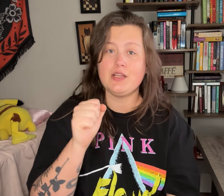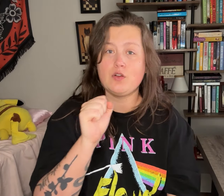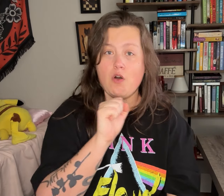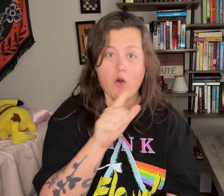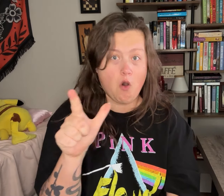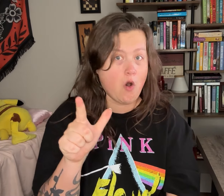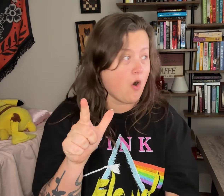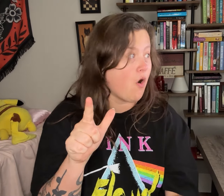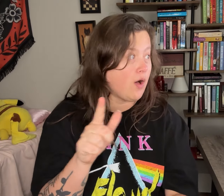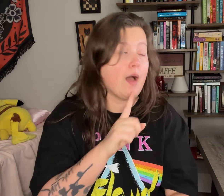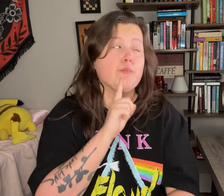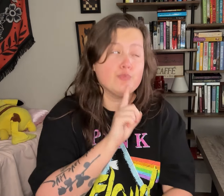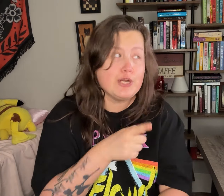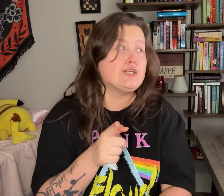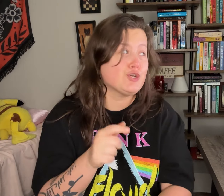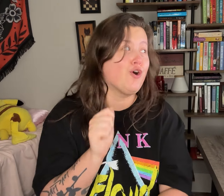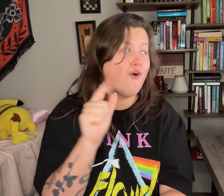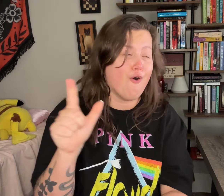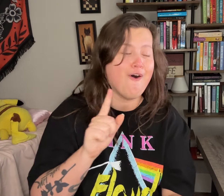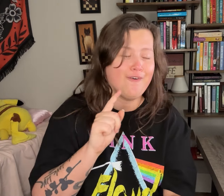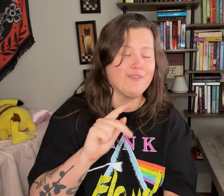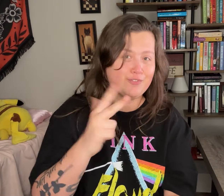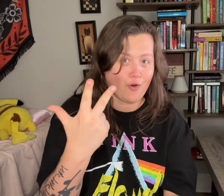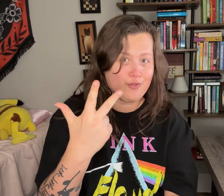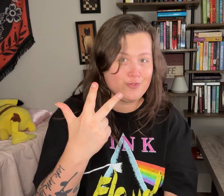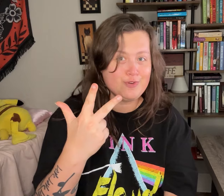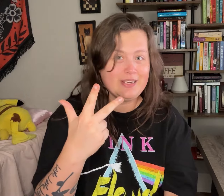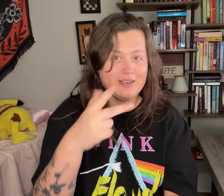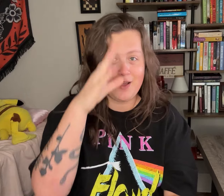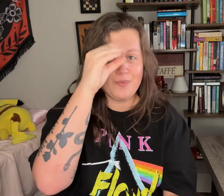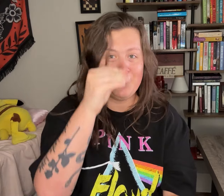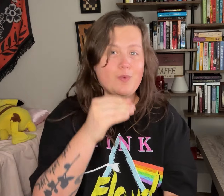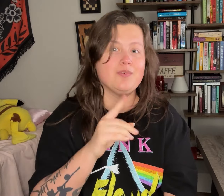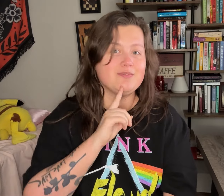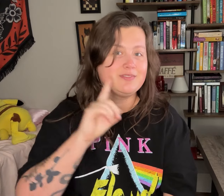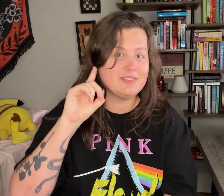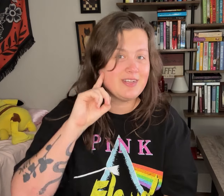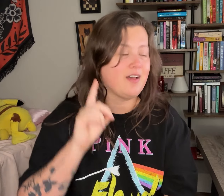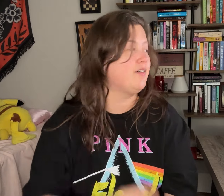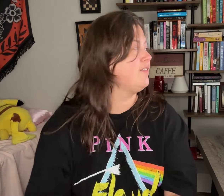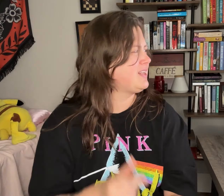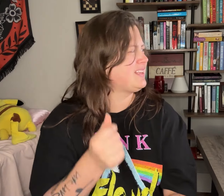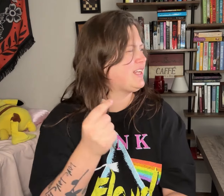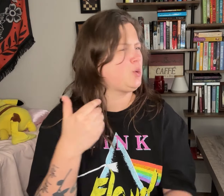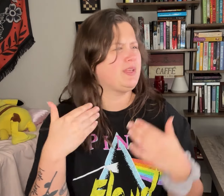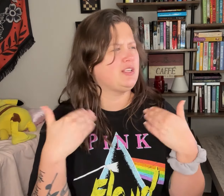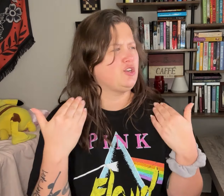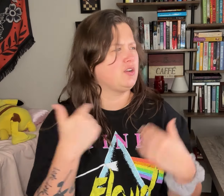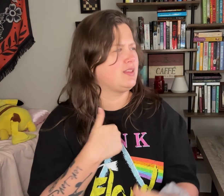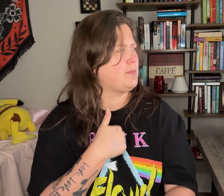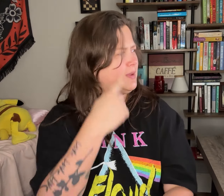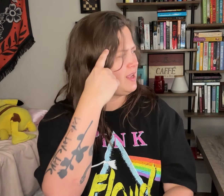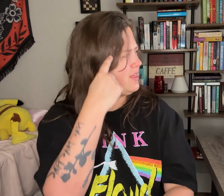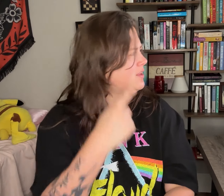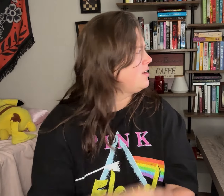So all, I'm pretty sure all 3 of the boys are deaf. They're a little younger than me, I think.